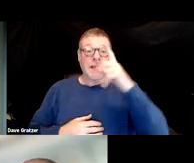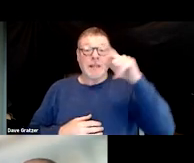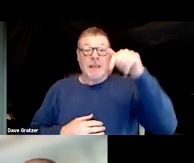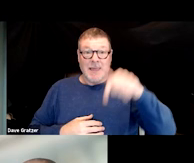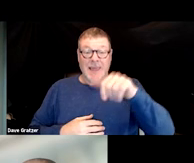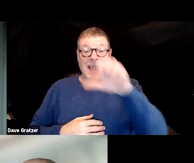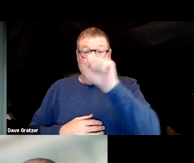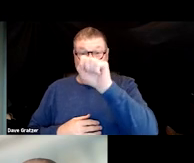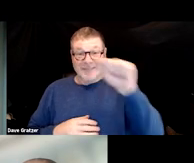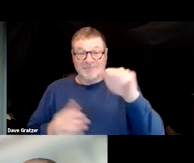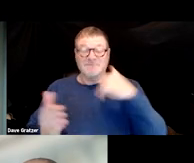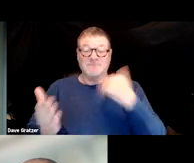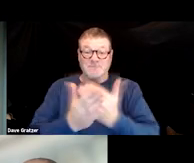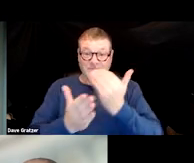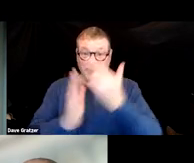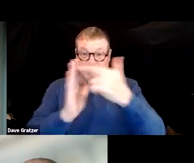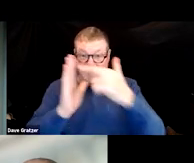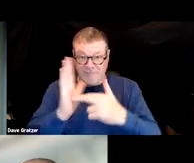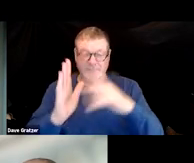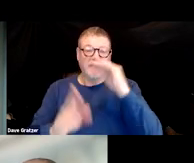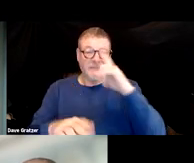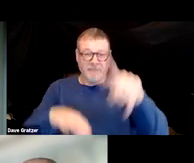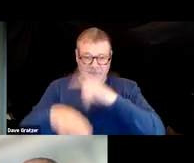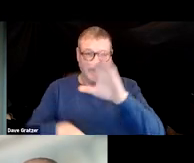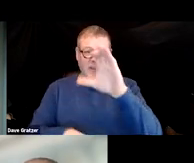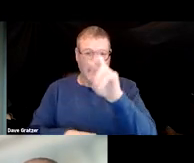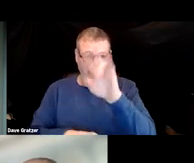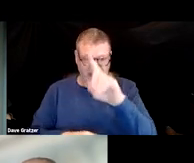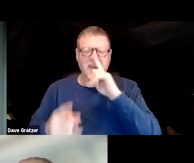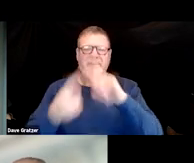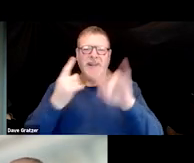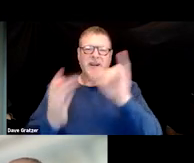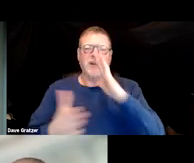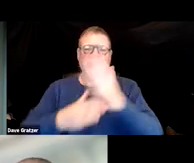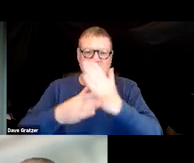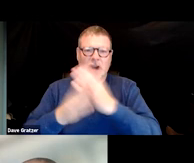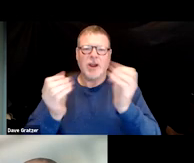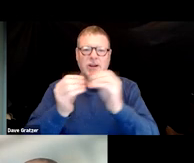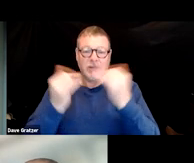is considering new guidance on long COVID, this webinar will share current data and research